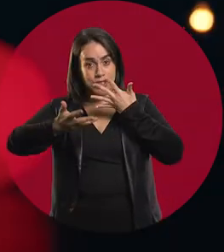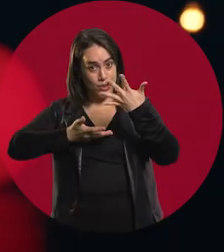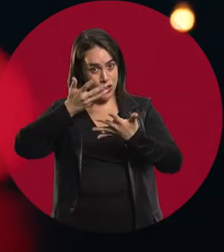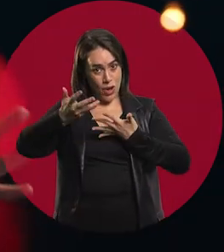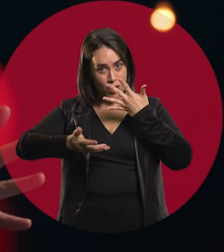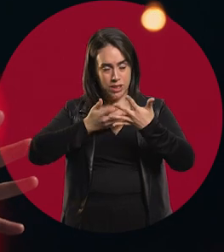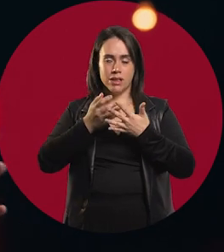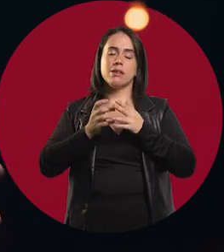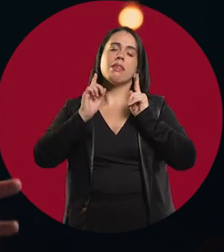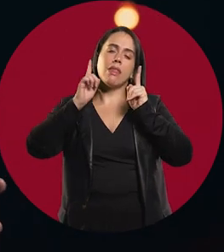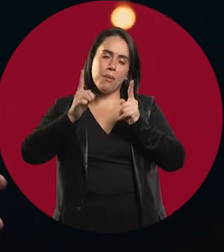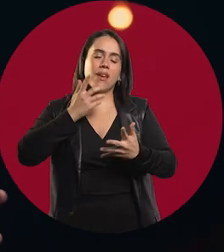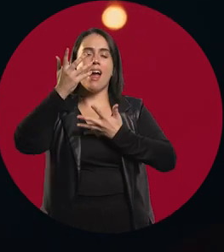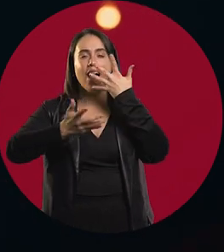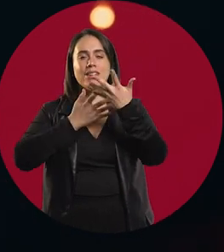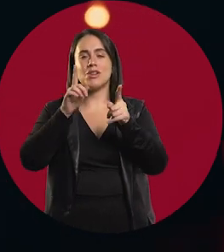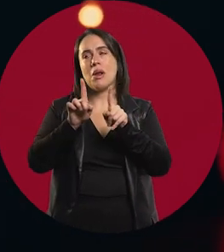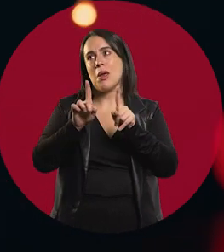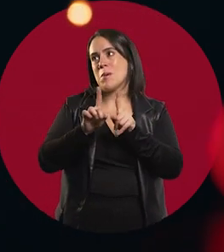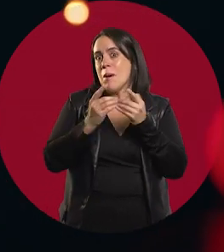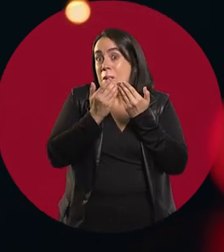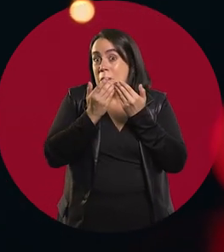Also rudimentary, very precarious at first,